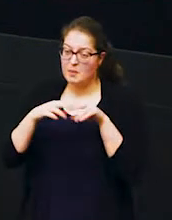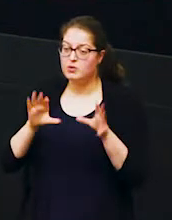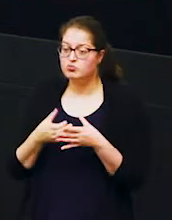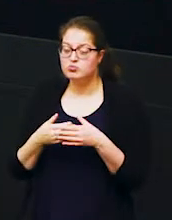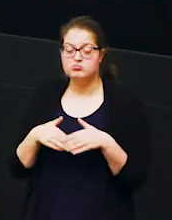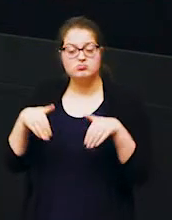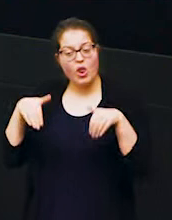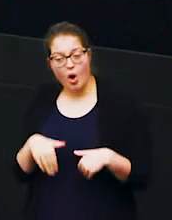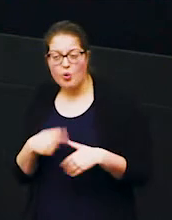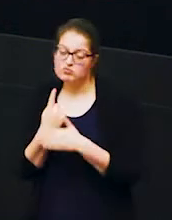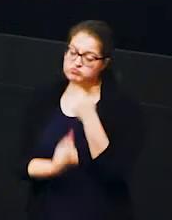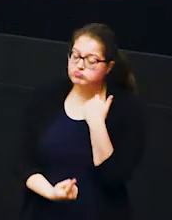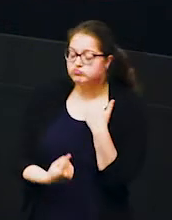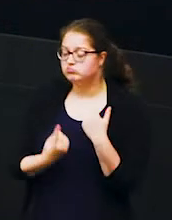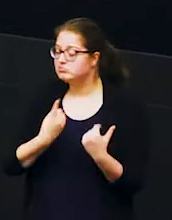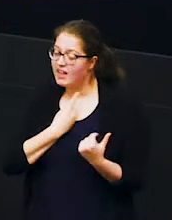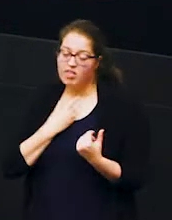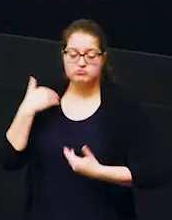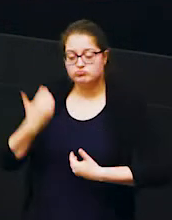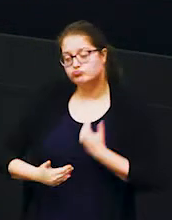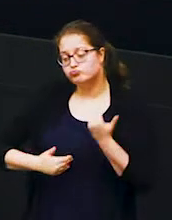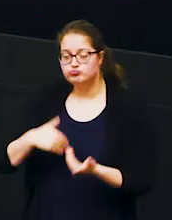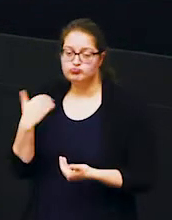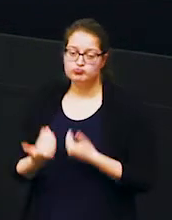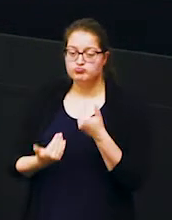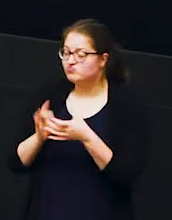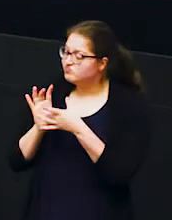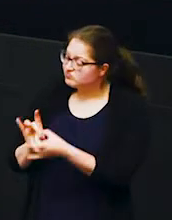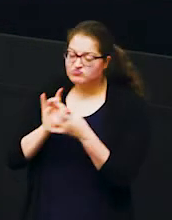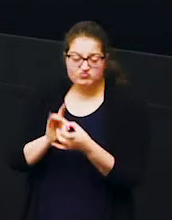quite lonely they spent their life on their own and didn't interact with anyone unless they were